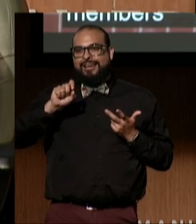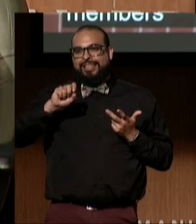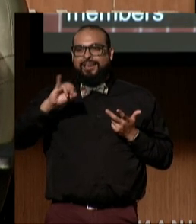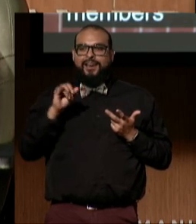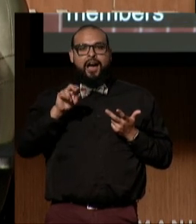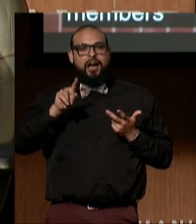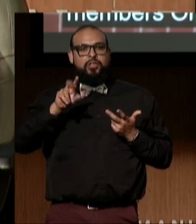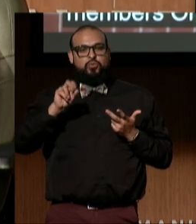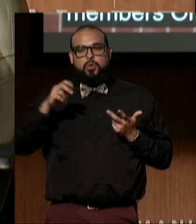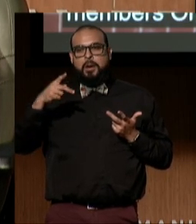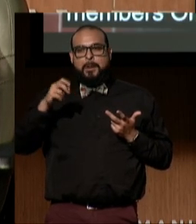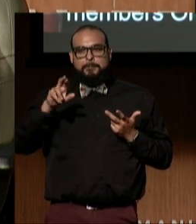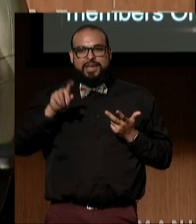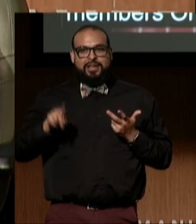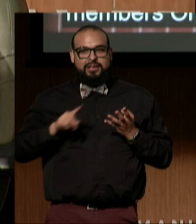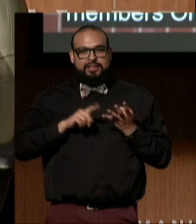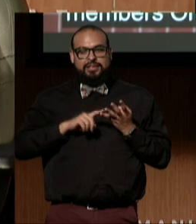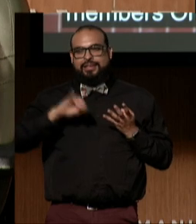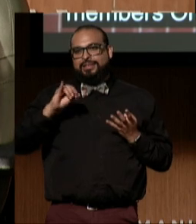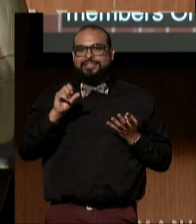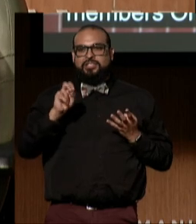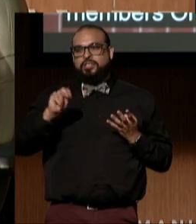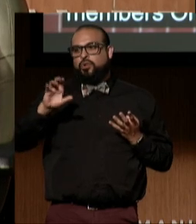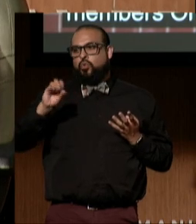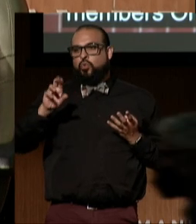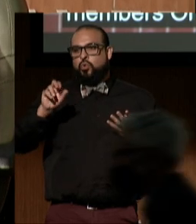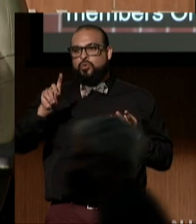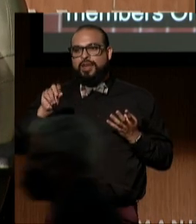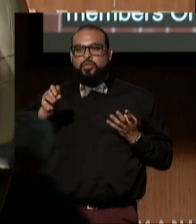and Jason Coronado, thank you for being here.